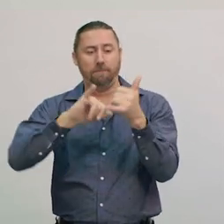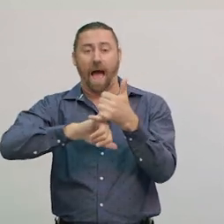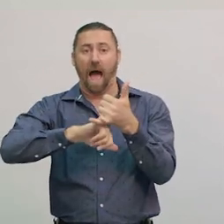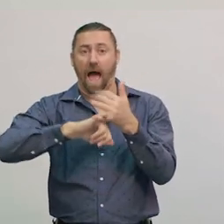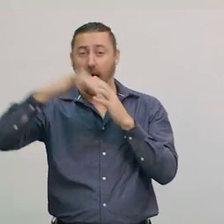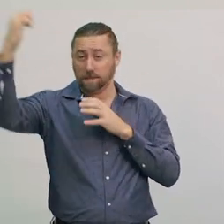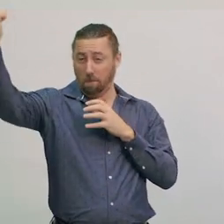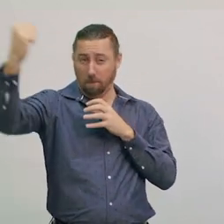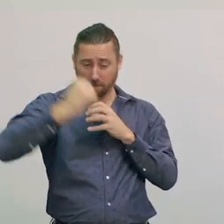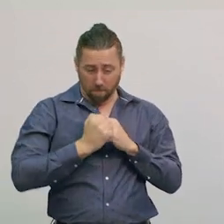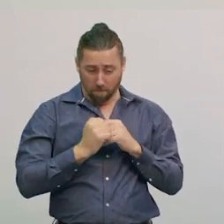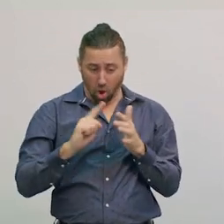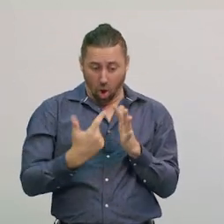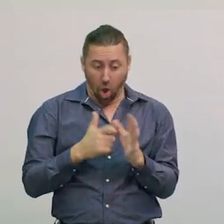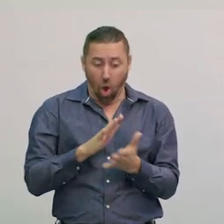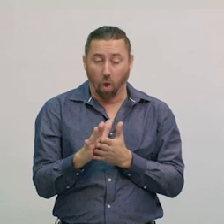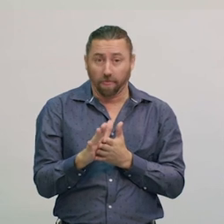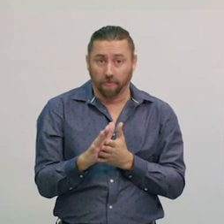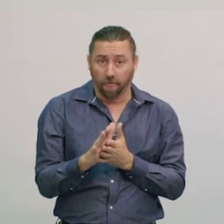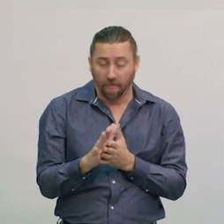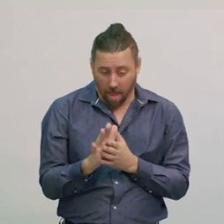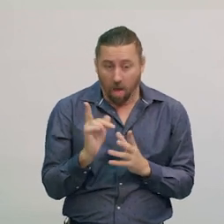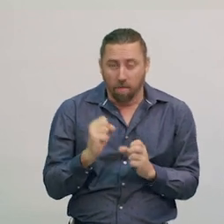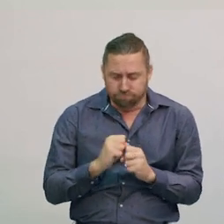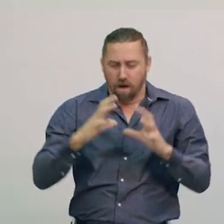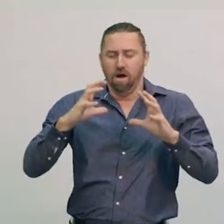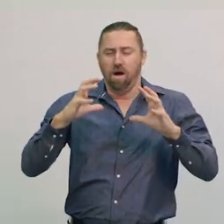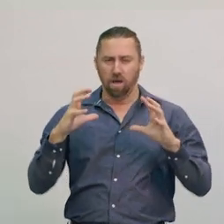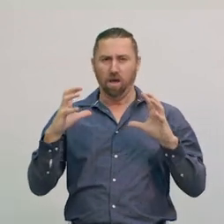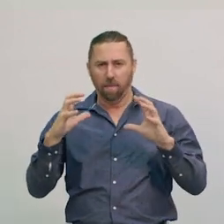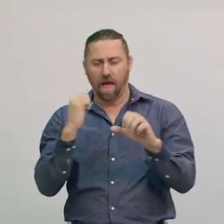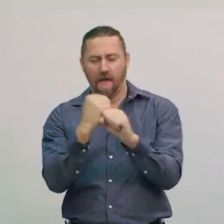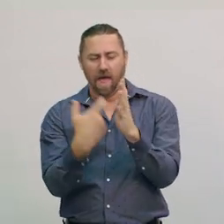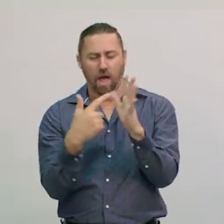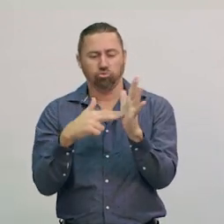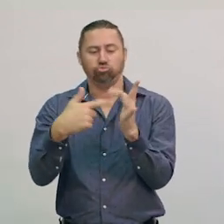sending rock into space, which was pulled together by gravity to create the Moon.